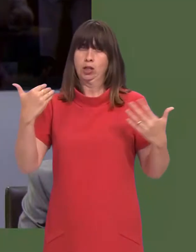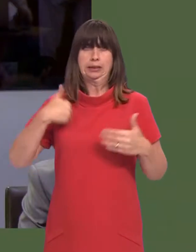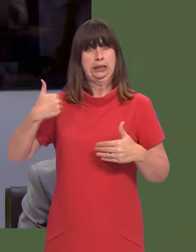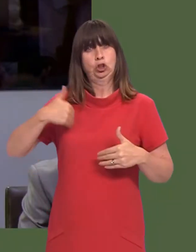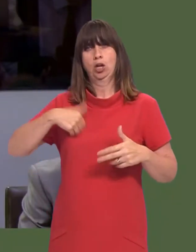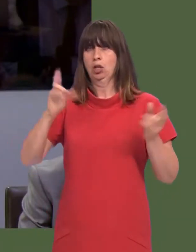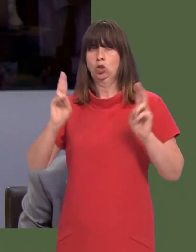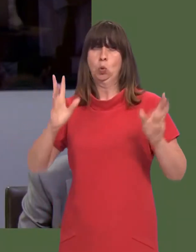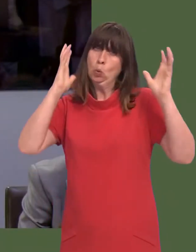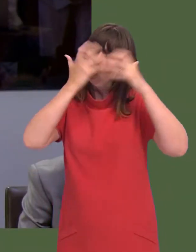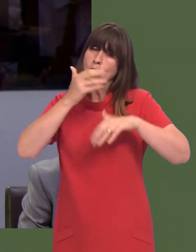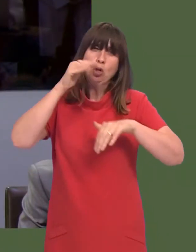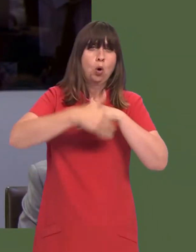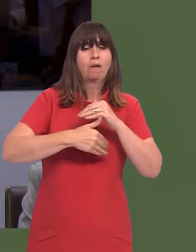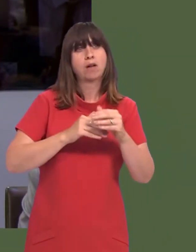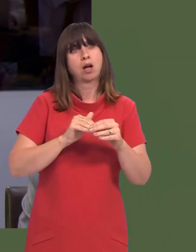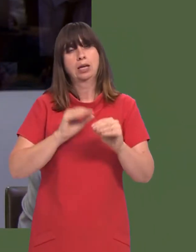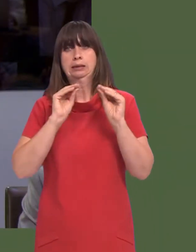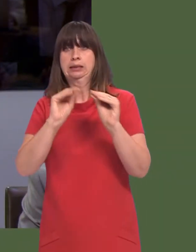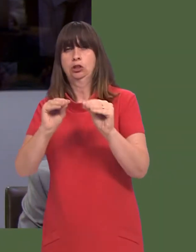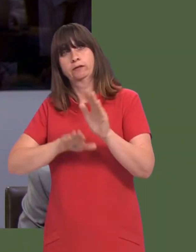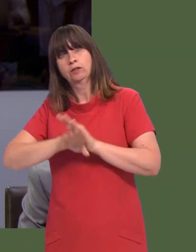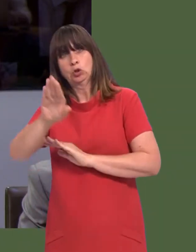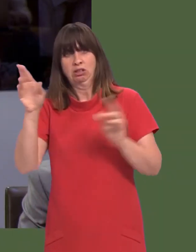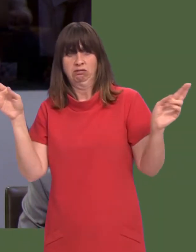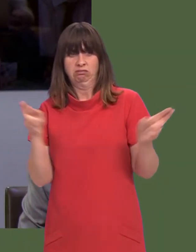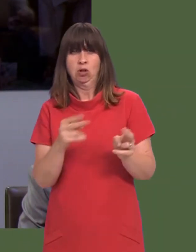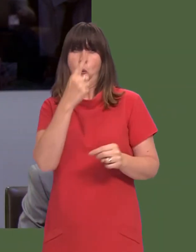extremely worried about the future of modern foreign languages.